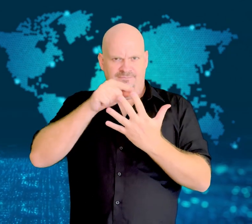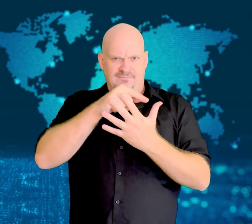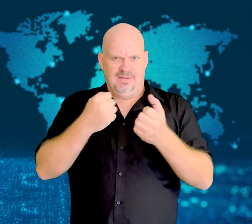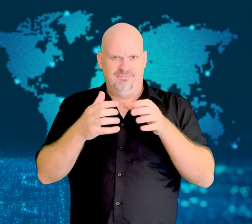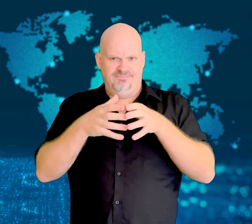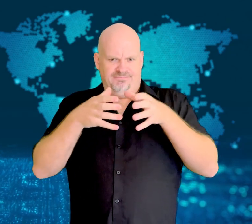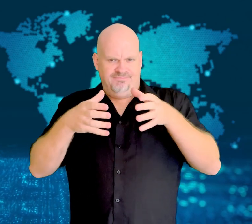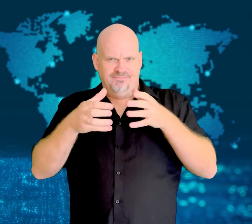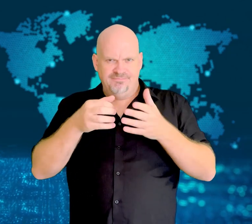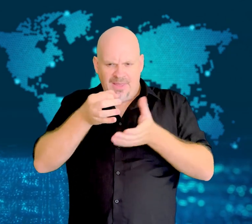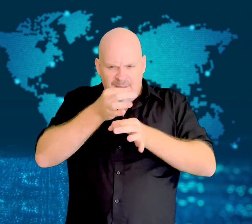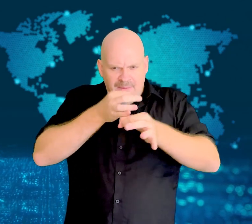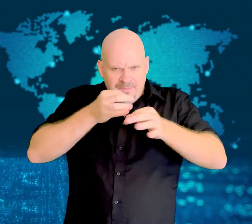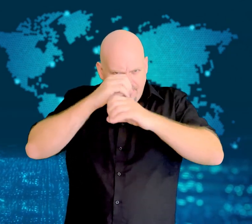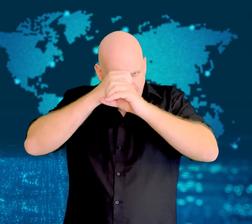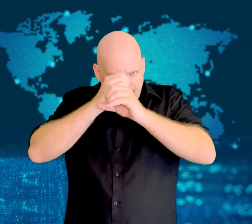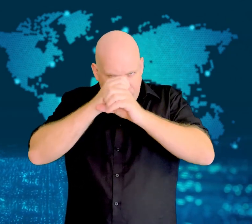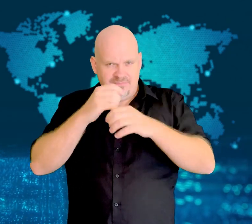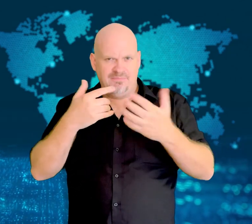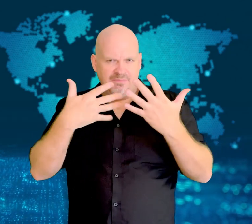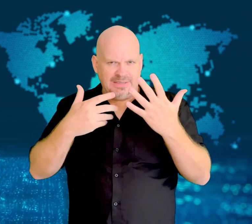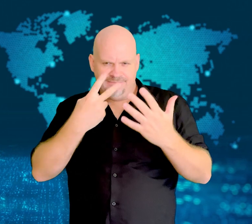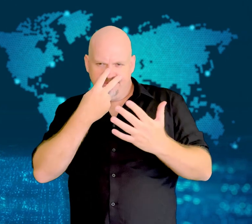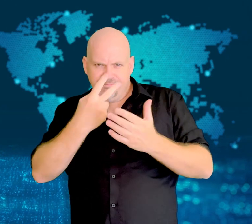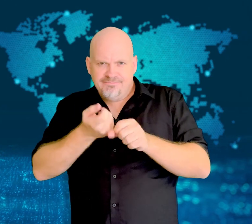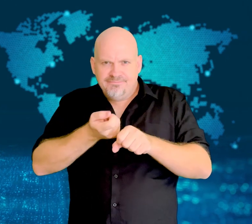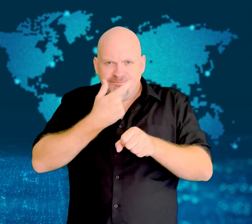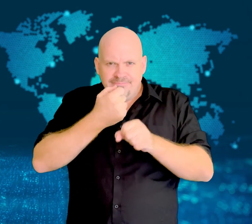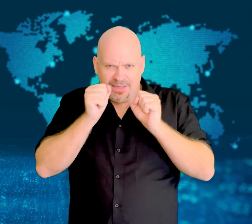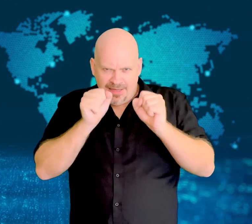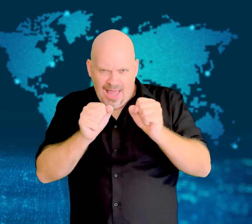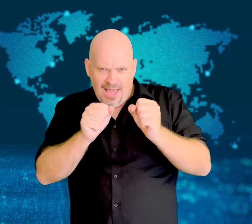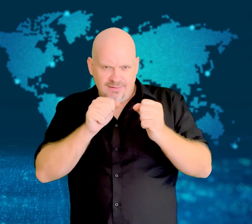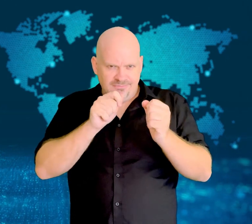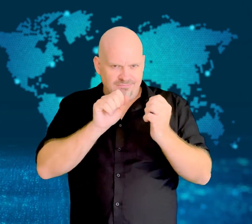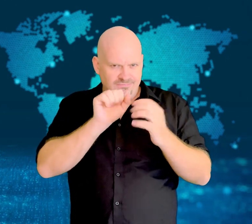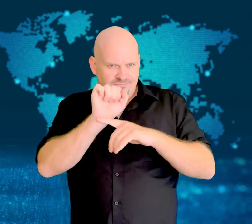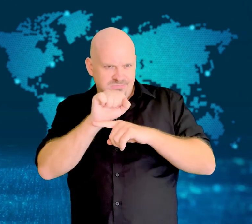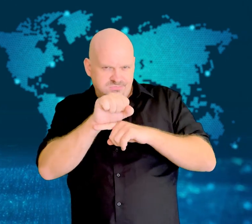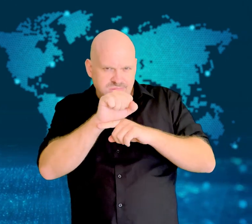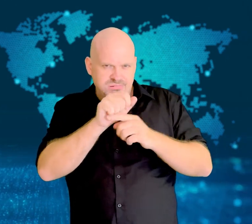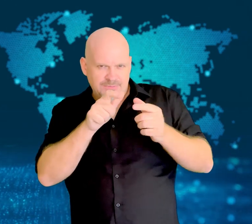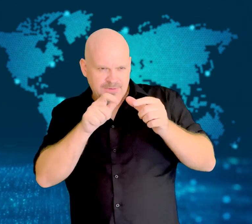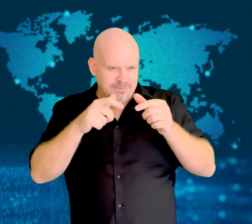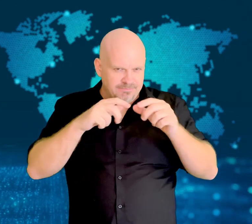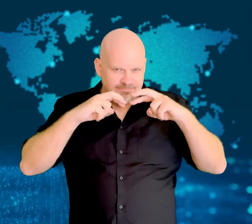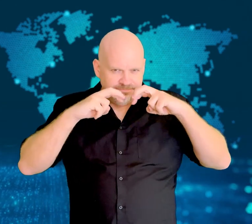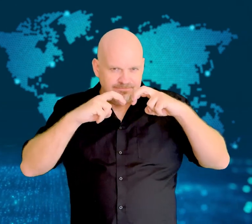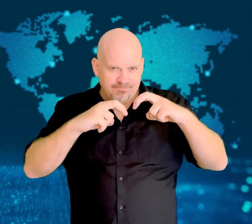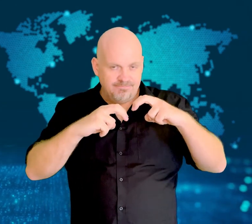most effective against five main bacterial pathogens.